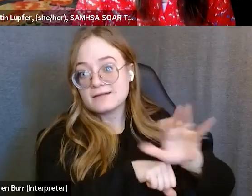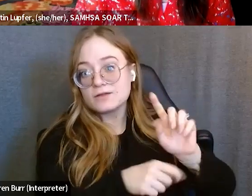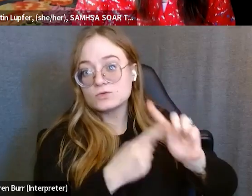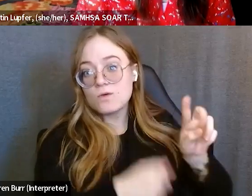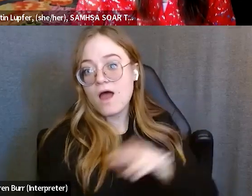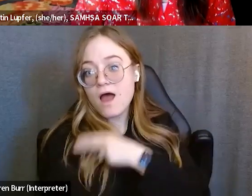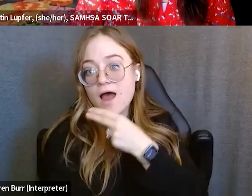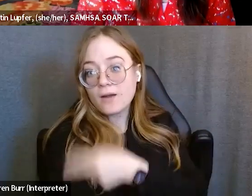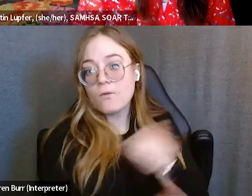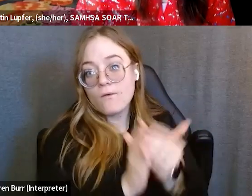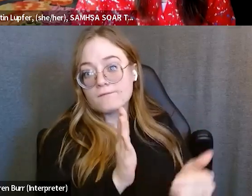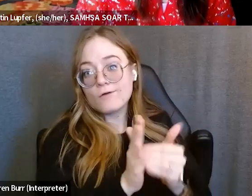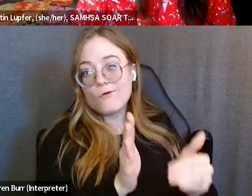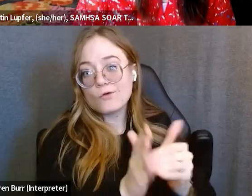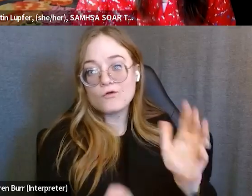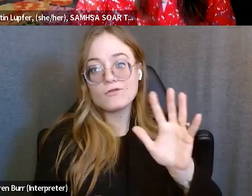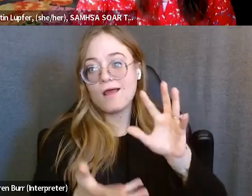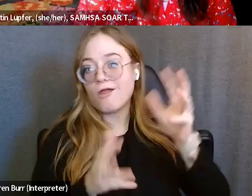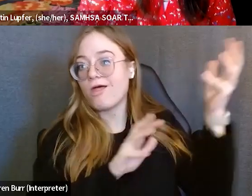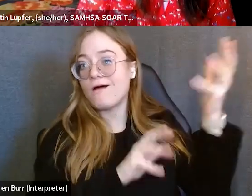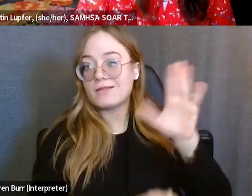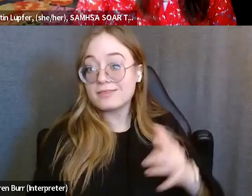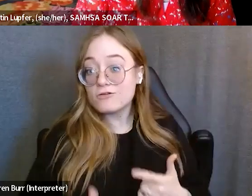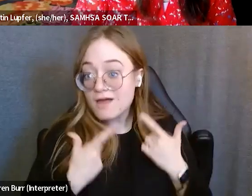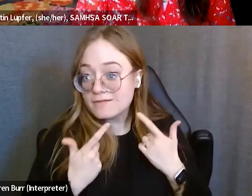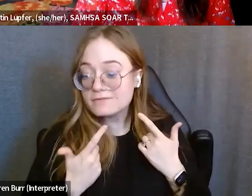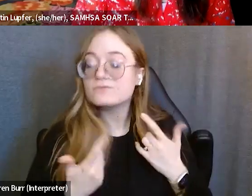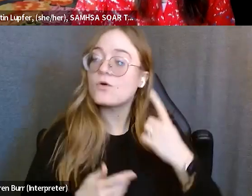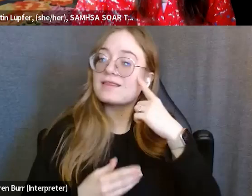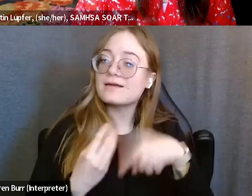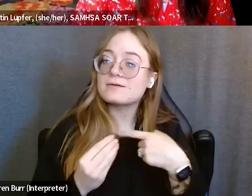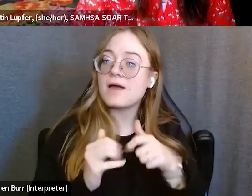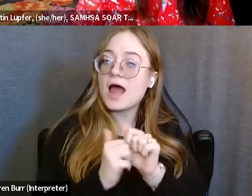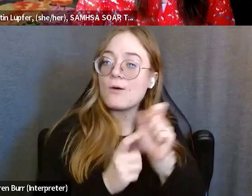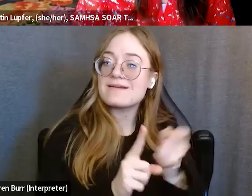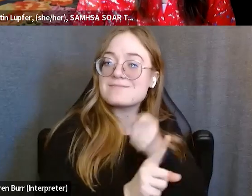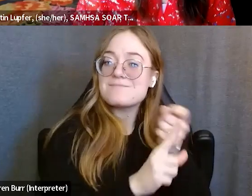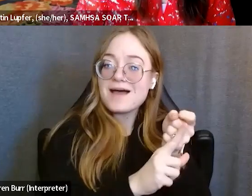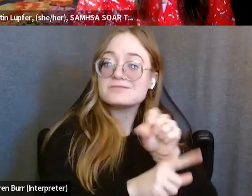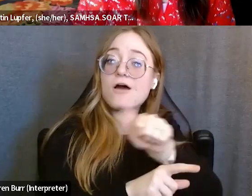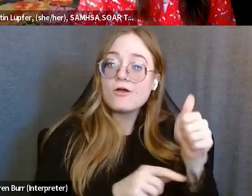It's really, you know, think about how this affects other important people in your life."